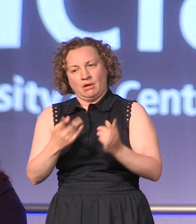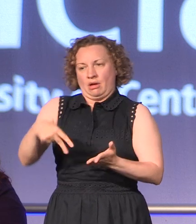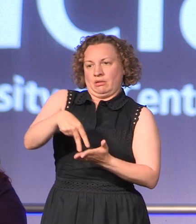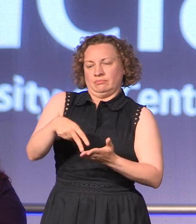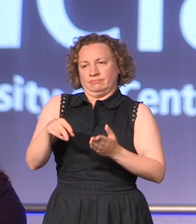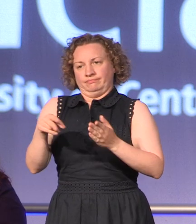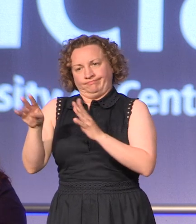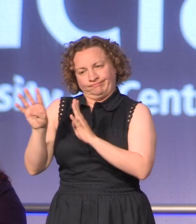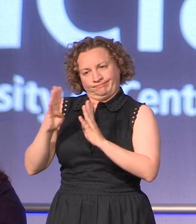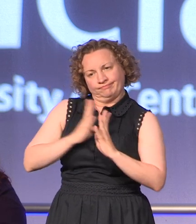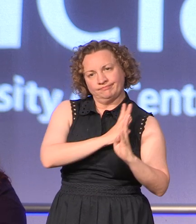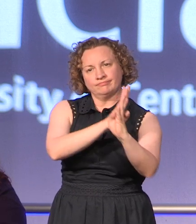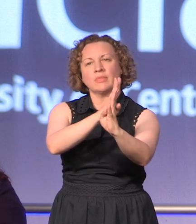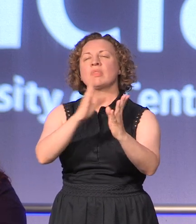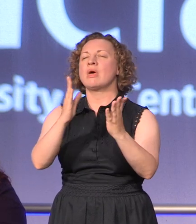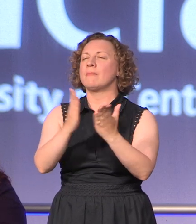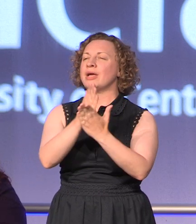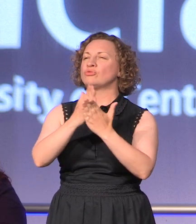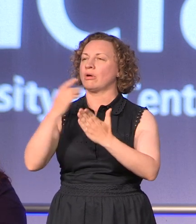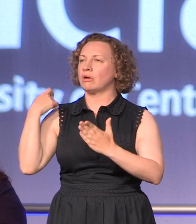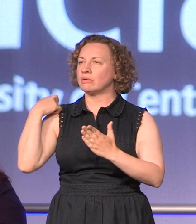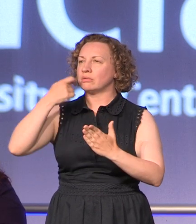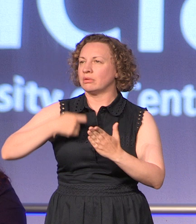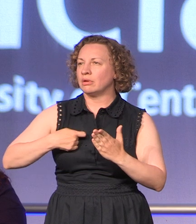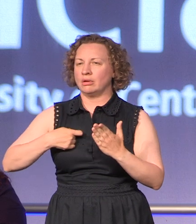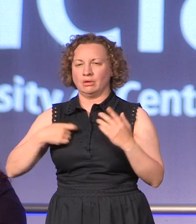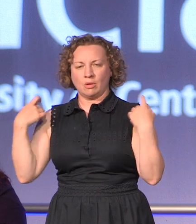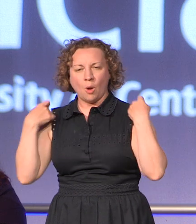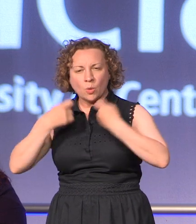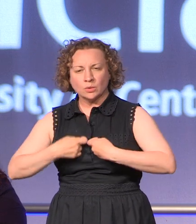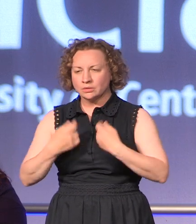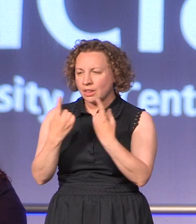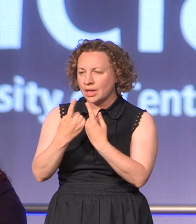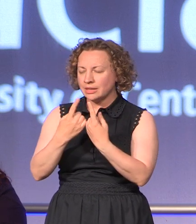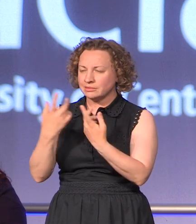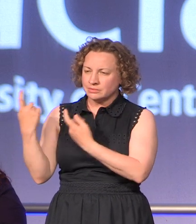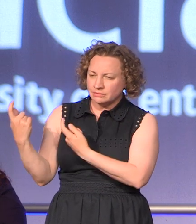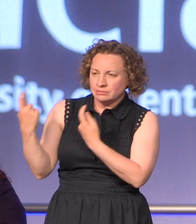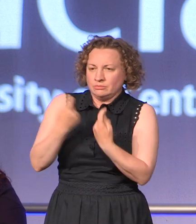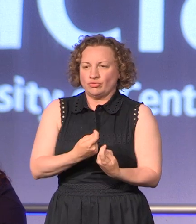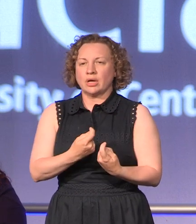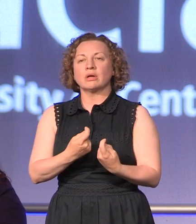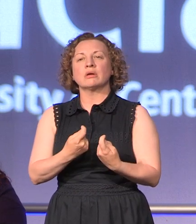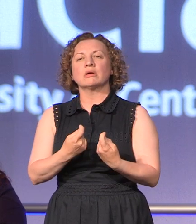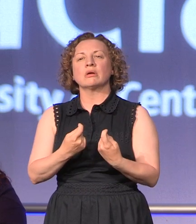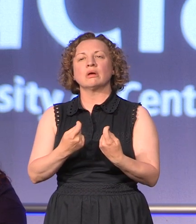belongings with you. Guests please may I ask that you all remain seated until the